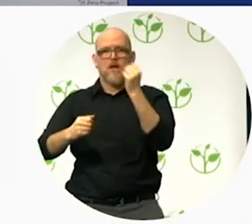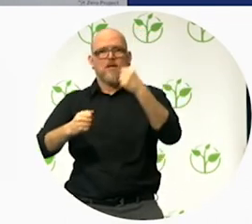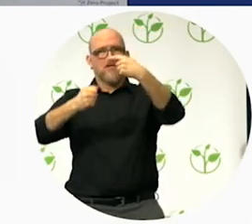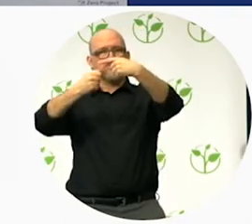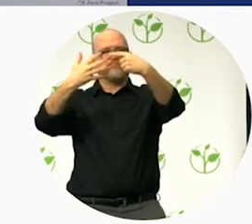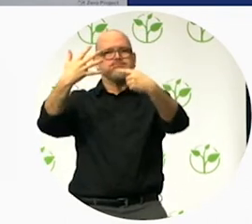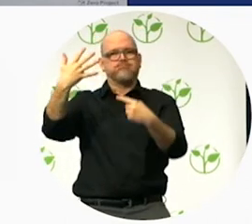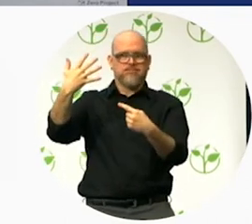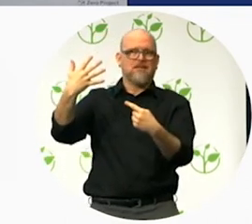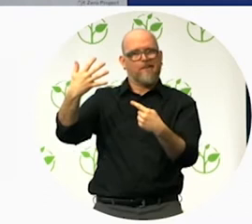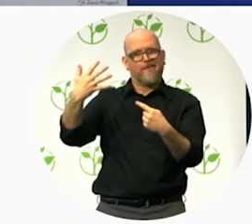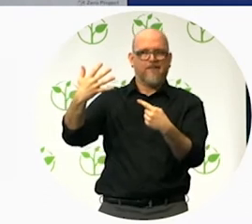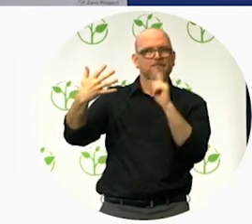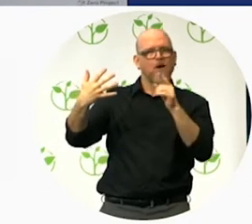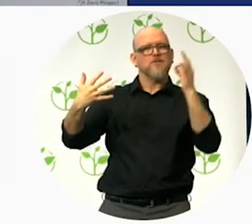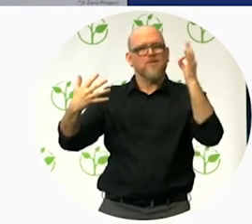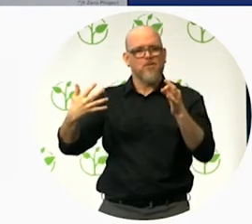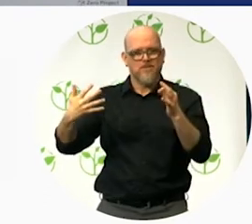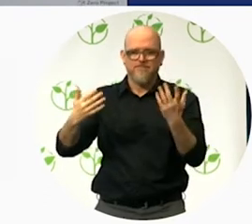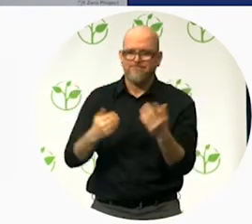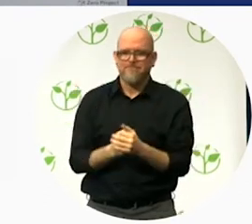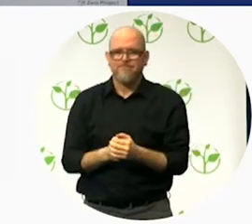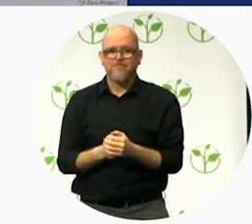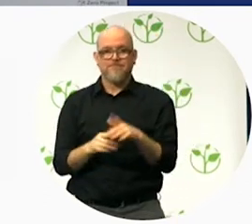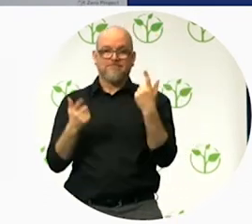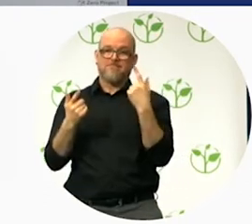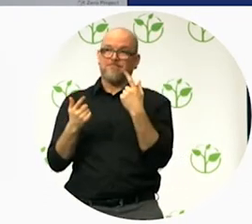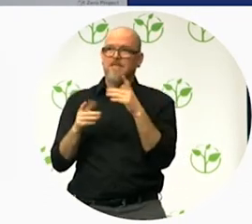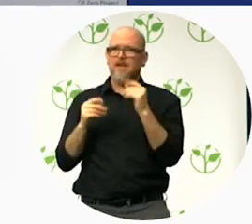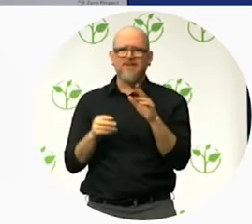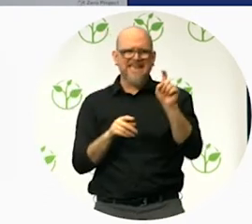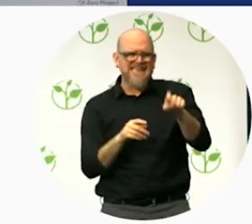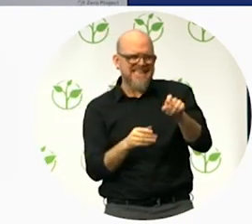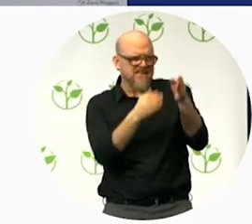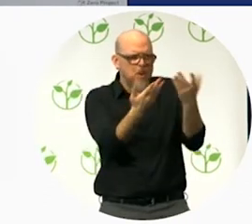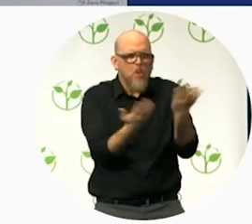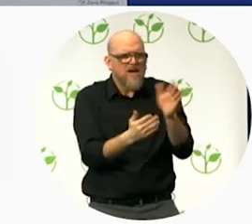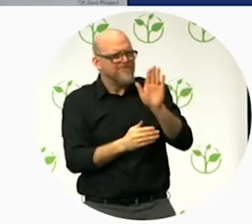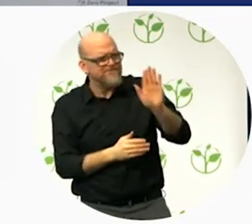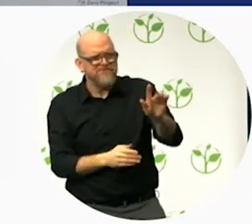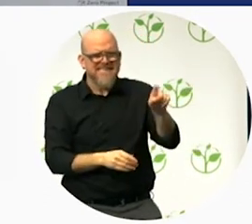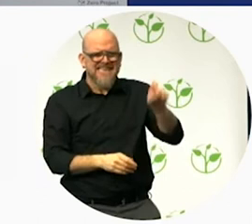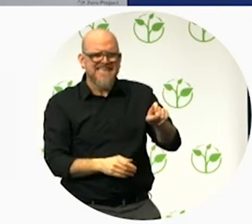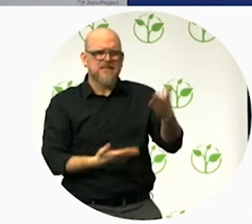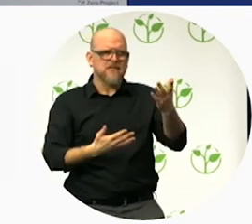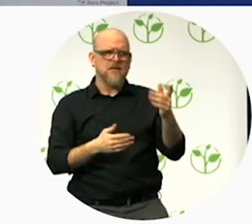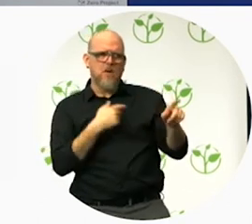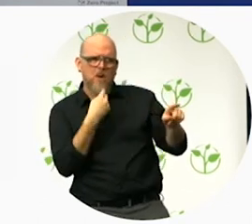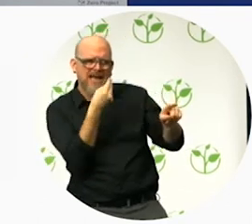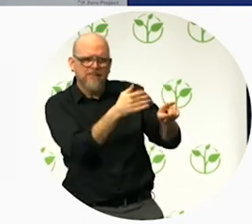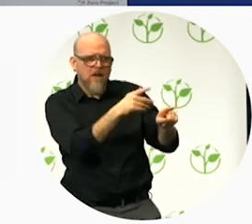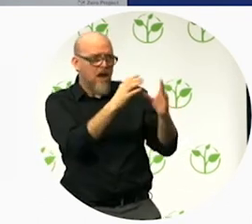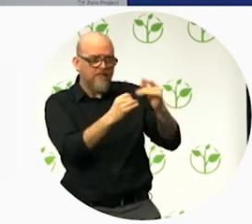Inclusion of the needs, of the concerns, of the perspectives, of the dreams and wishes